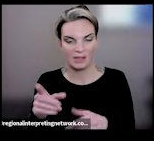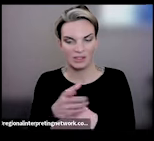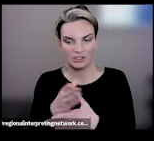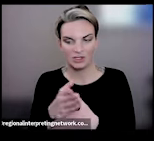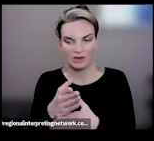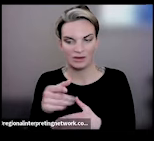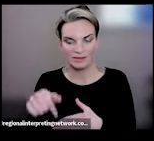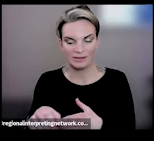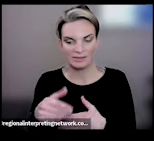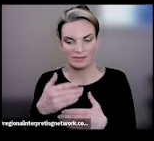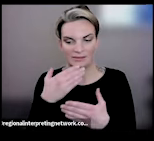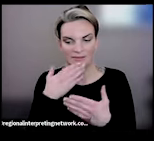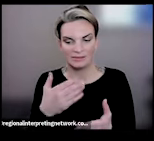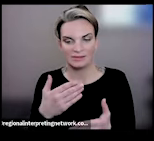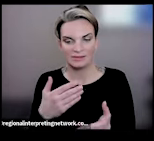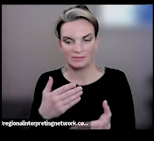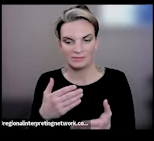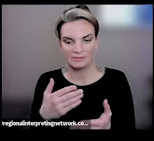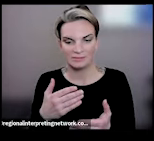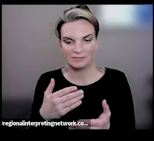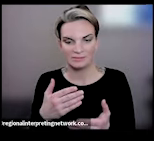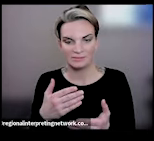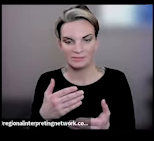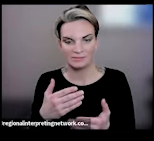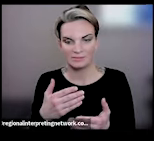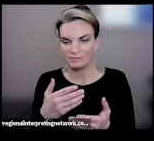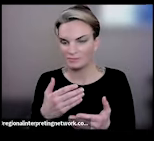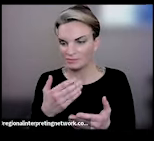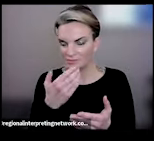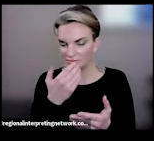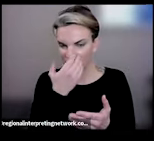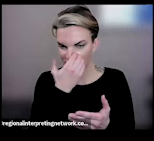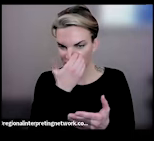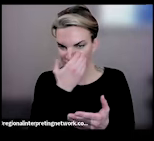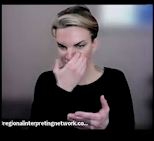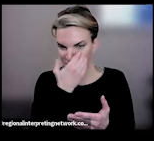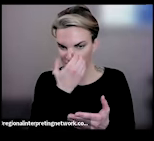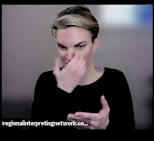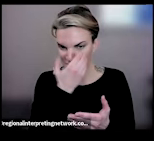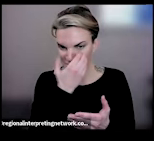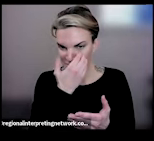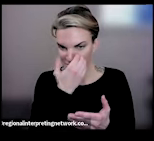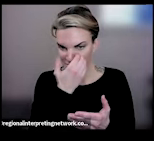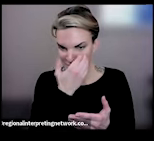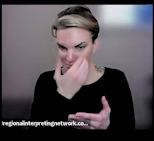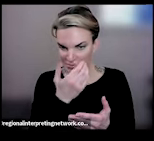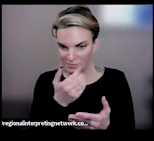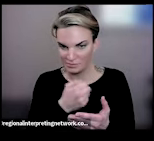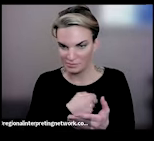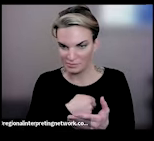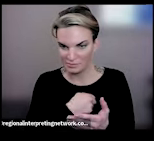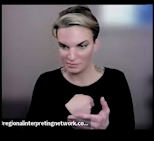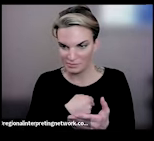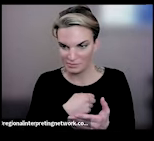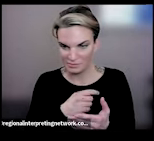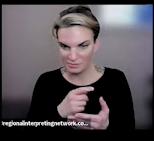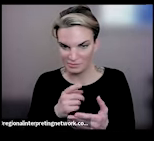space with us today. Sorry there was one more in the Q&A that I saw, but